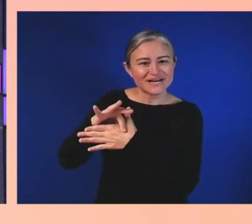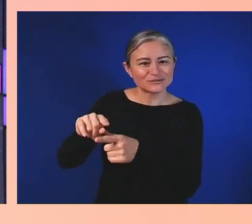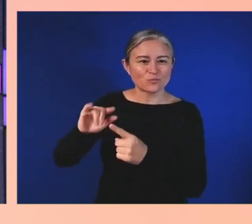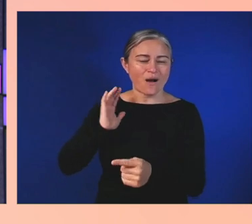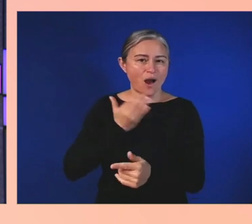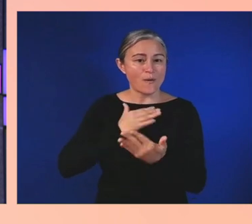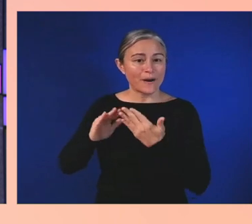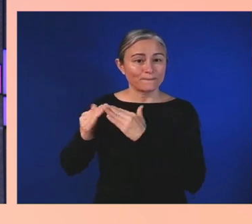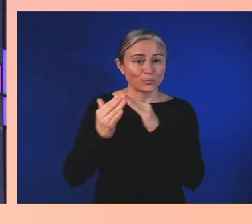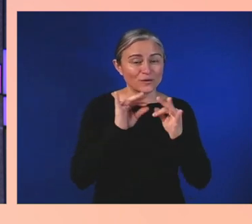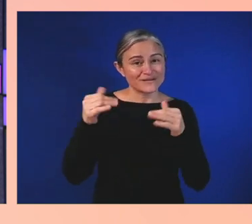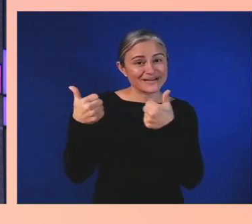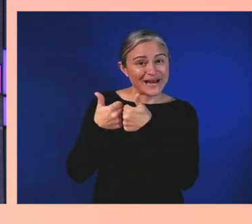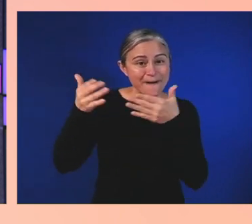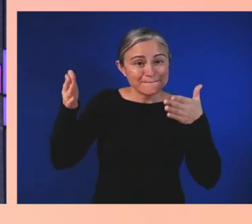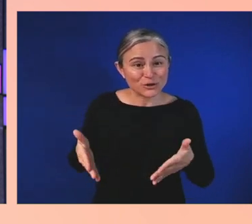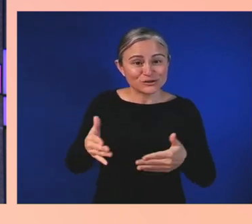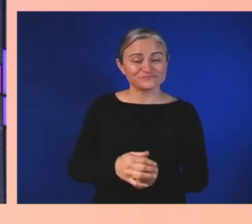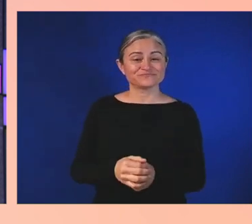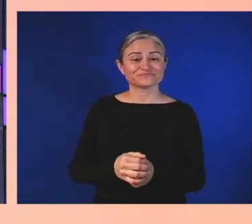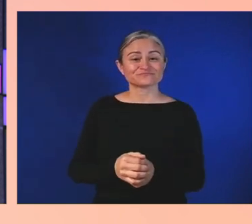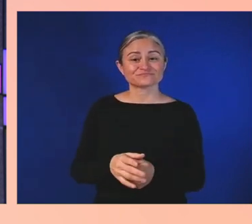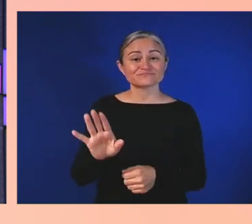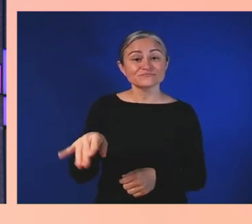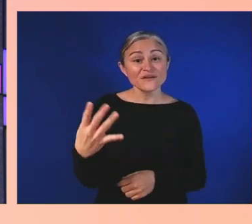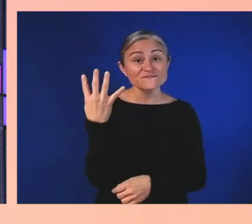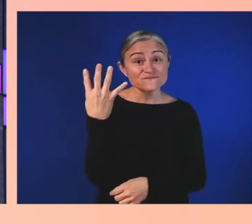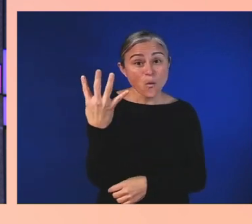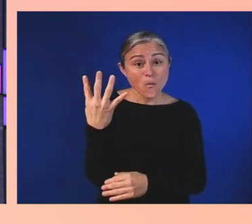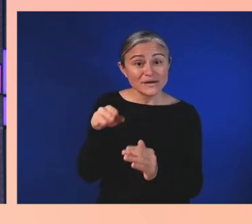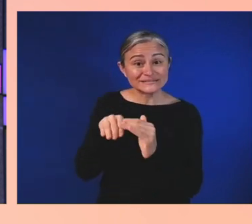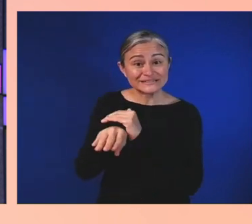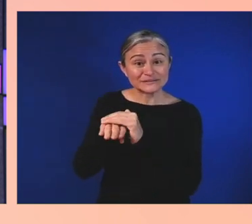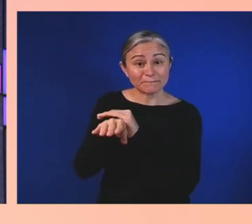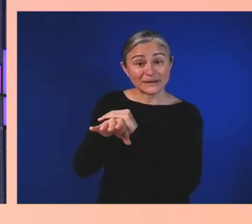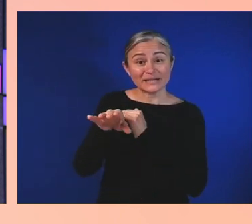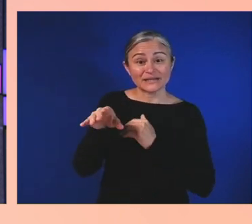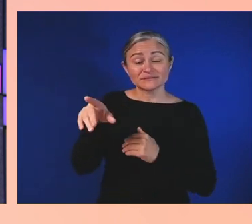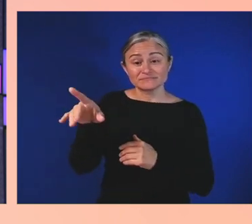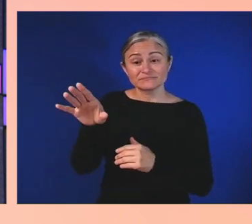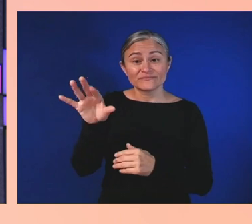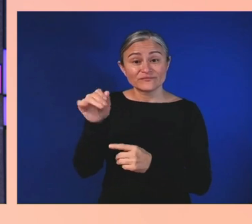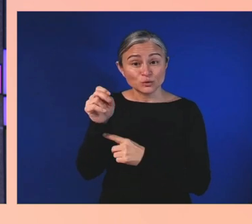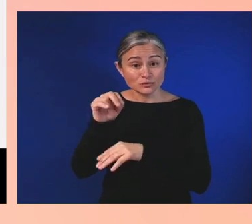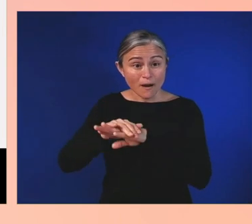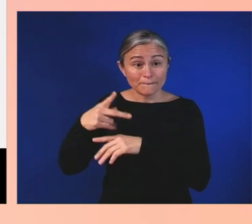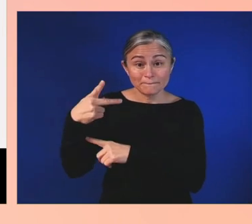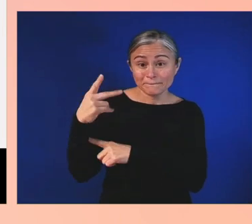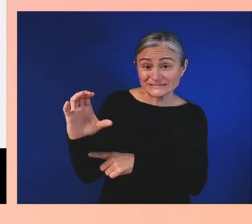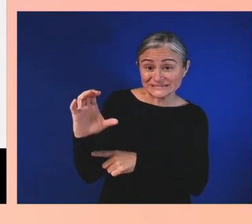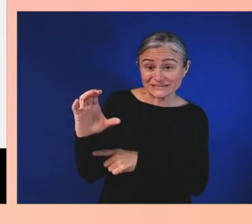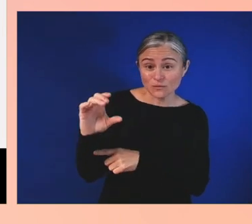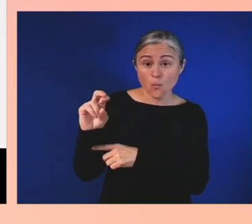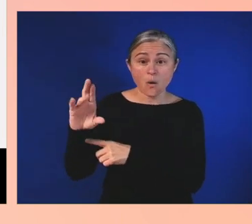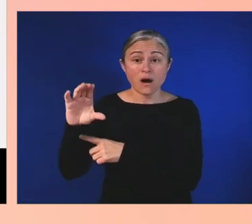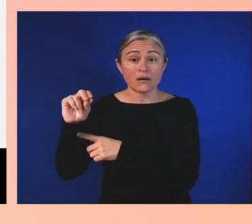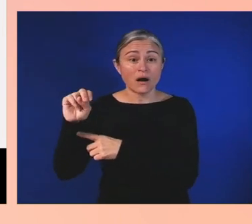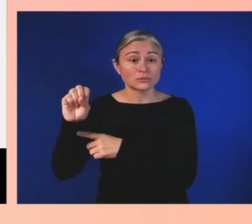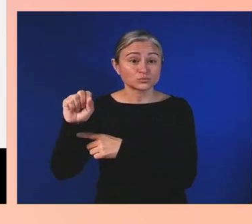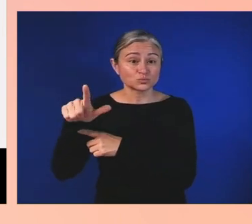For accessibility features on PC or console, we're actually working to improve and we've delivered